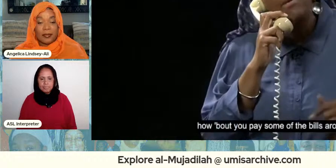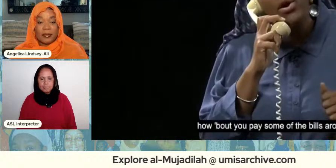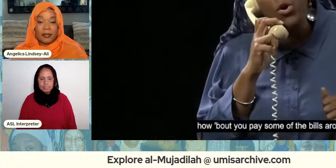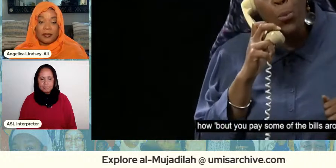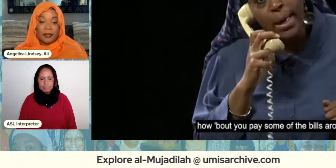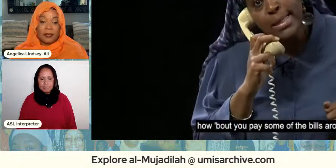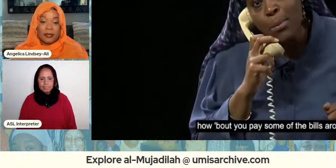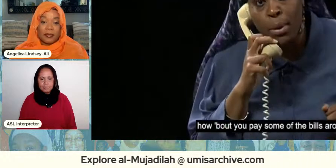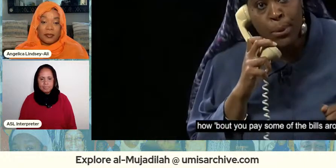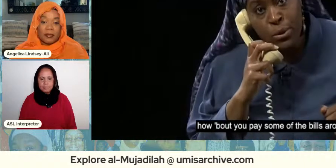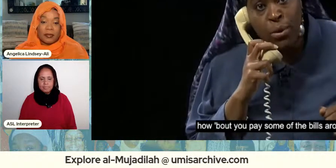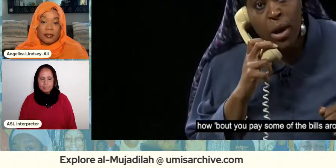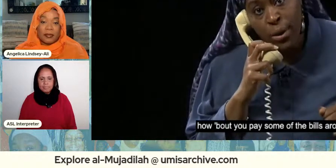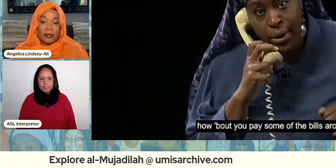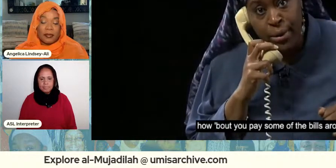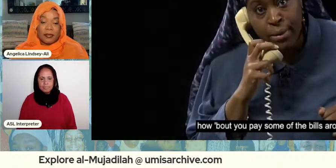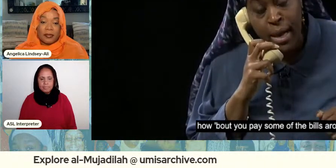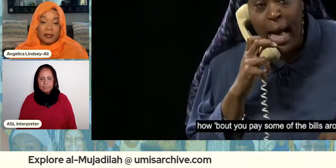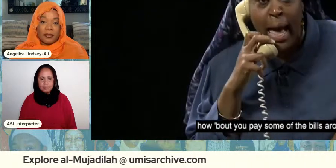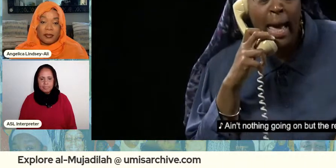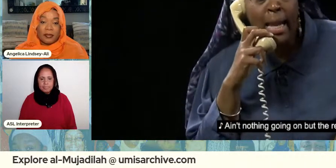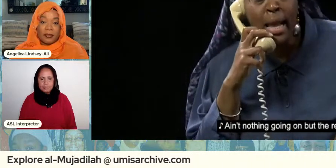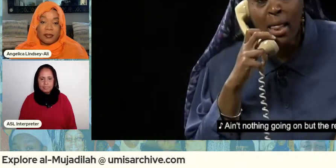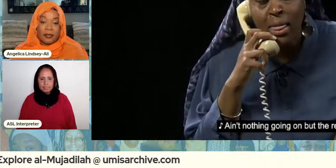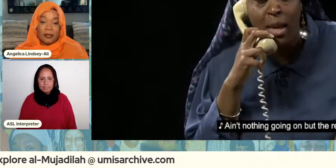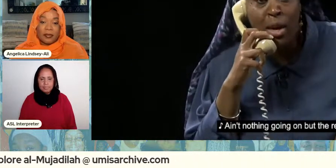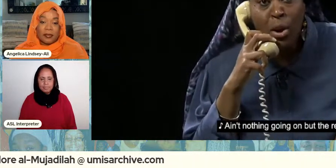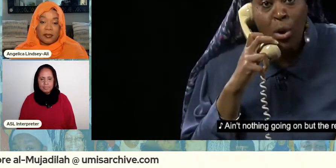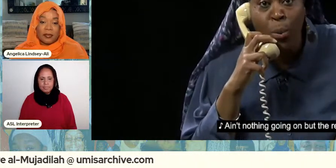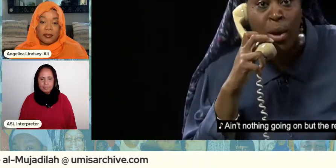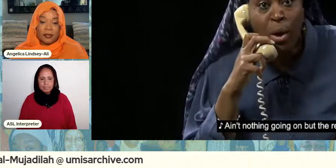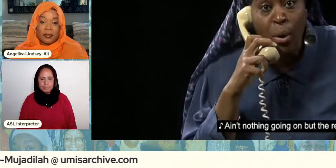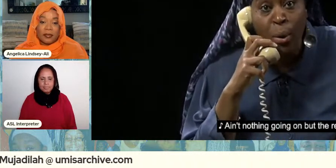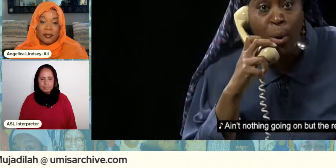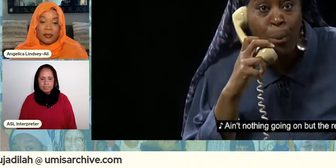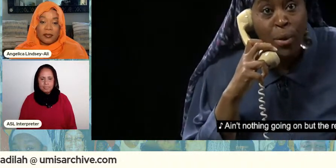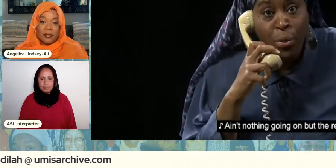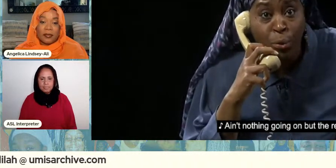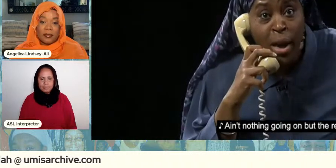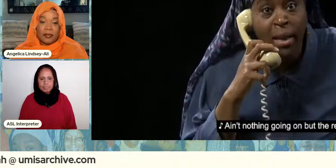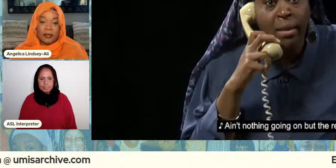how about you pay some of the bills around here ain't nothing going on but the rent